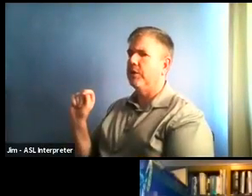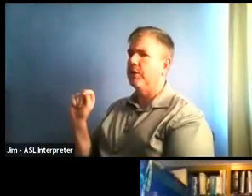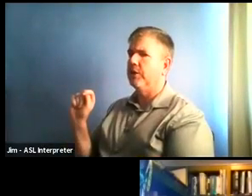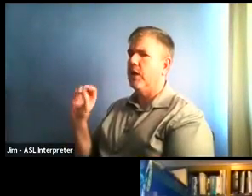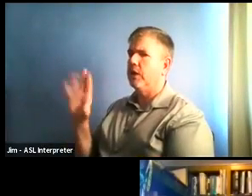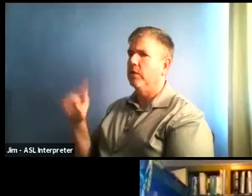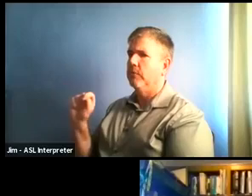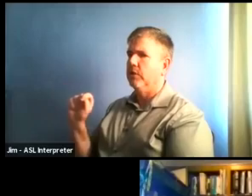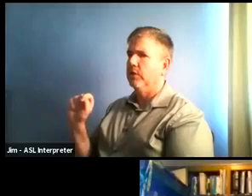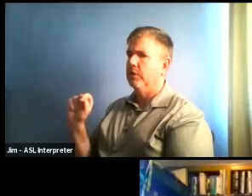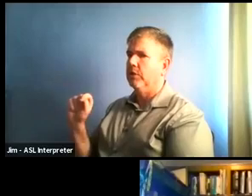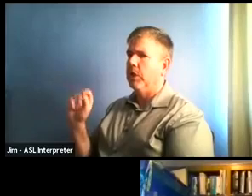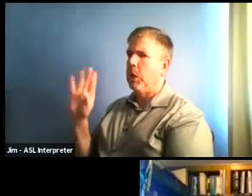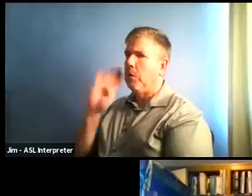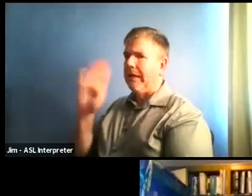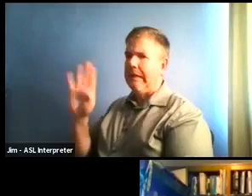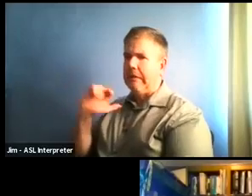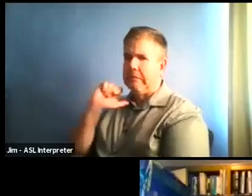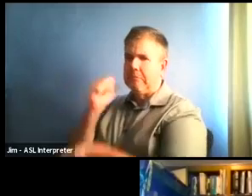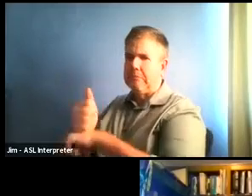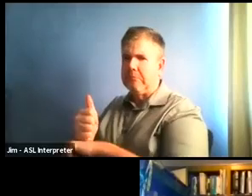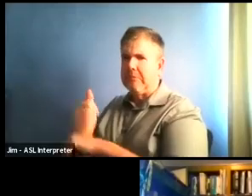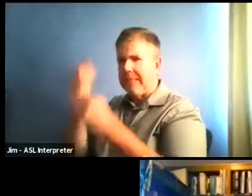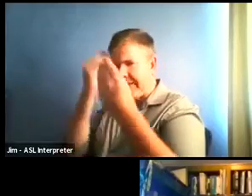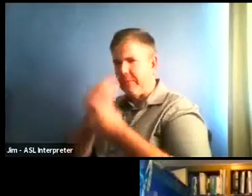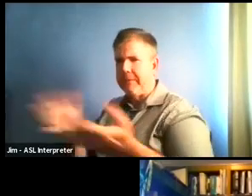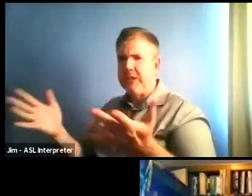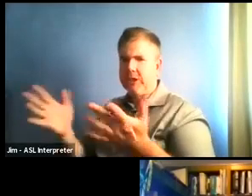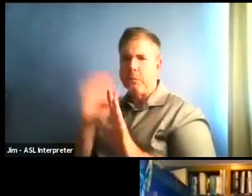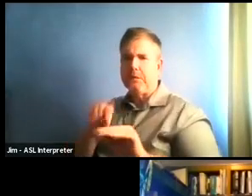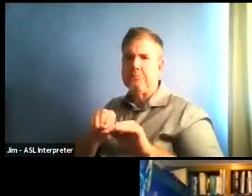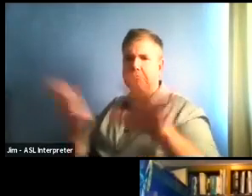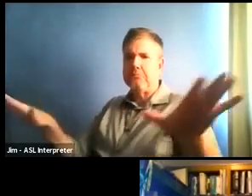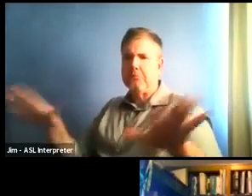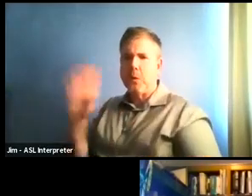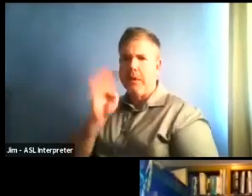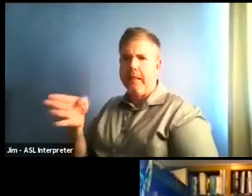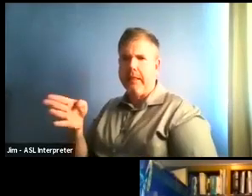put that information out to everybody and probably do this through appointments, as